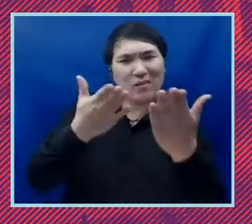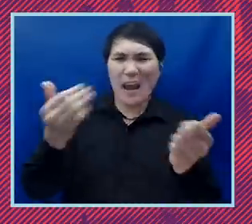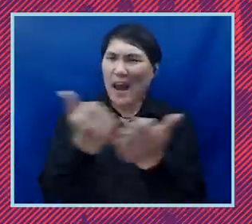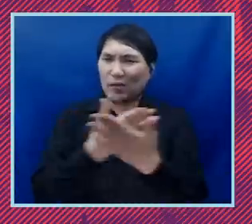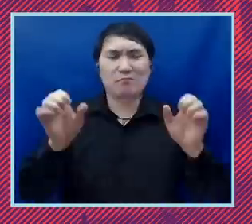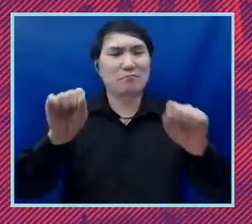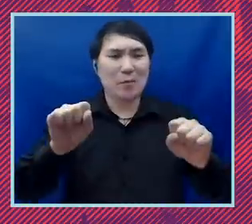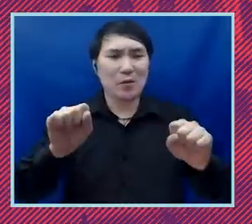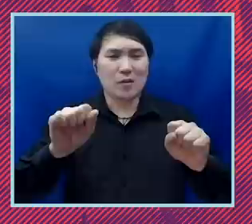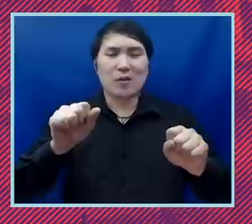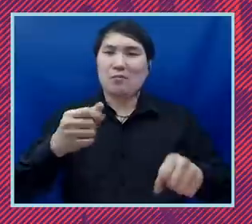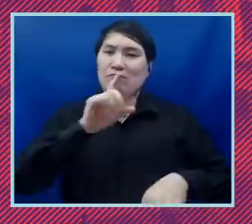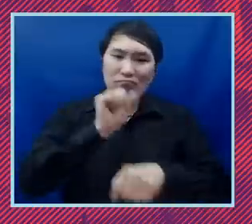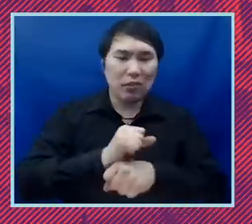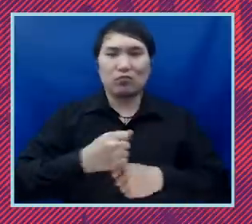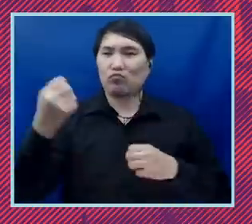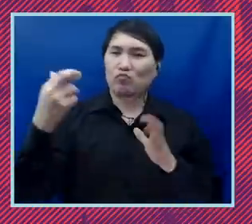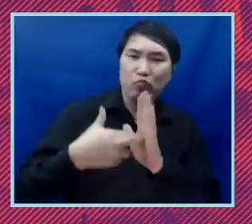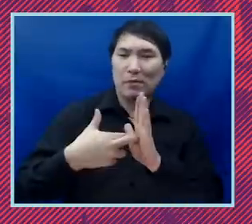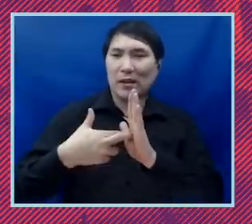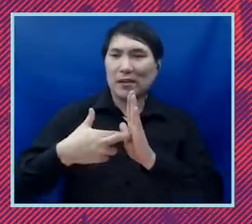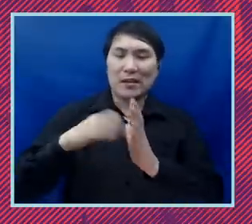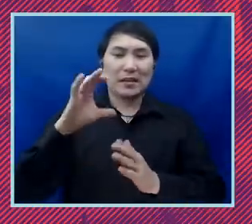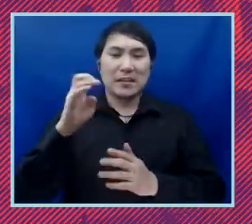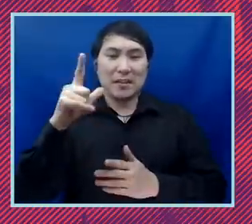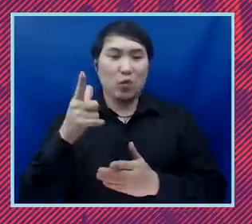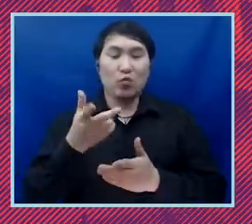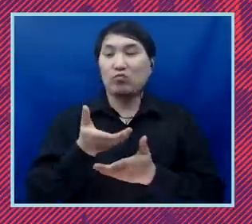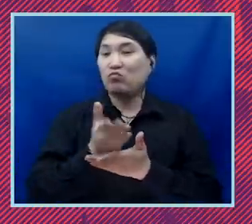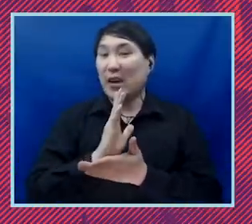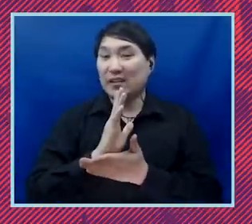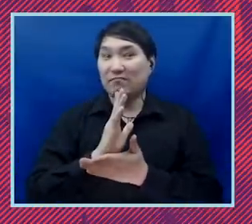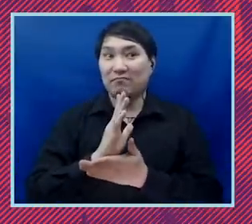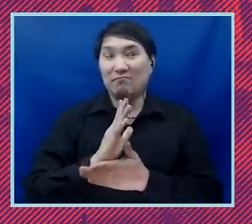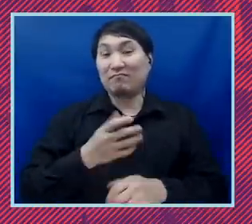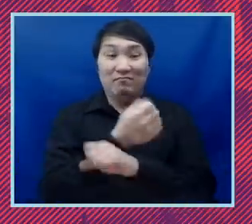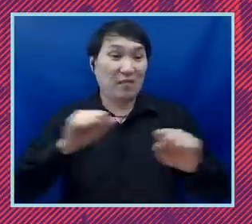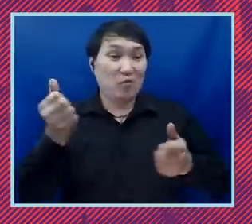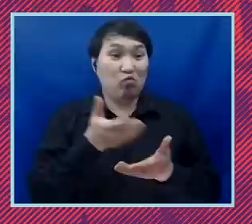for civil liberties and civil rights. And we could never have done that work without your support,